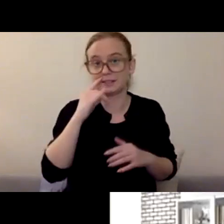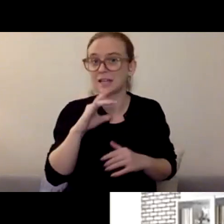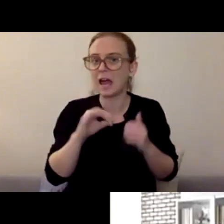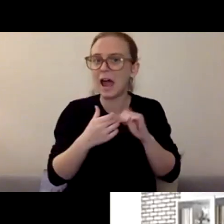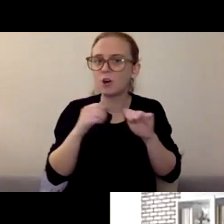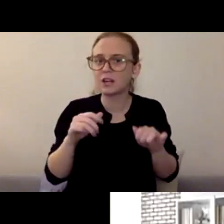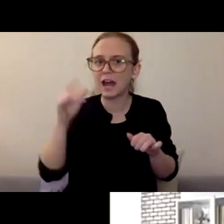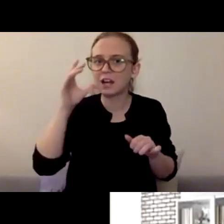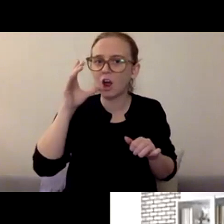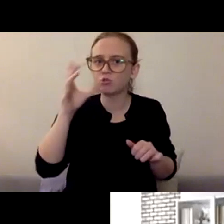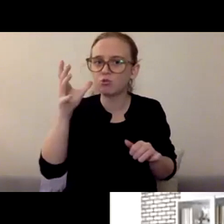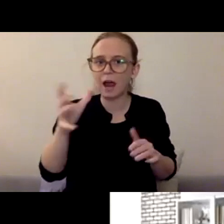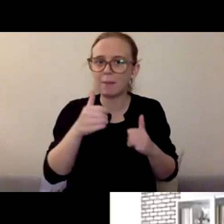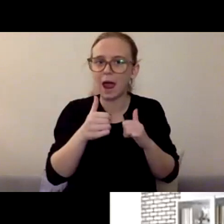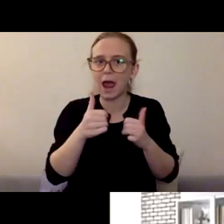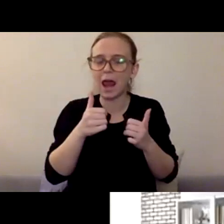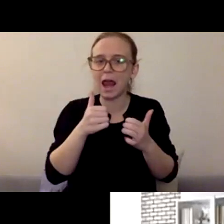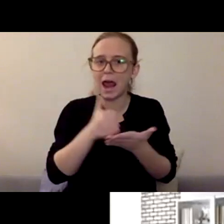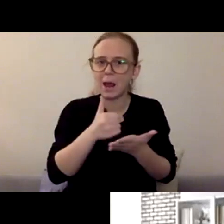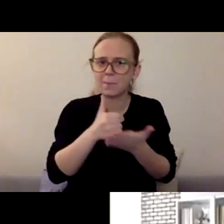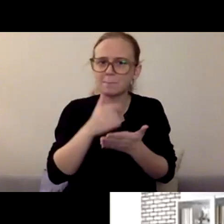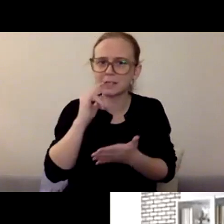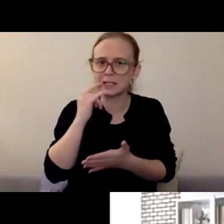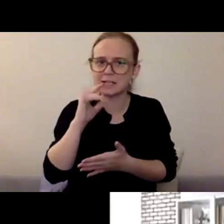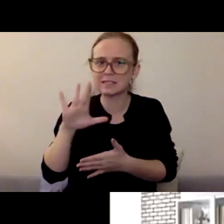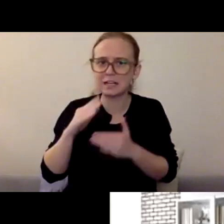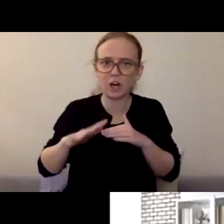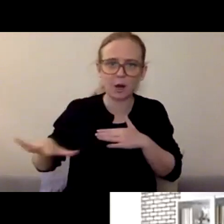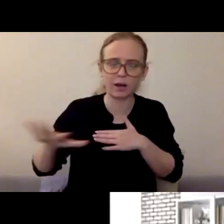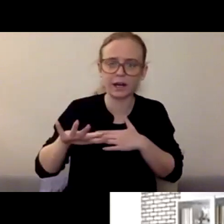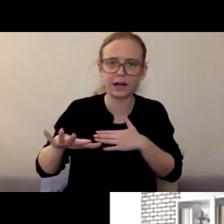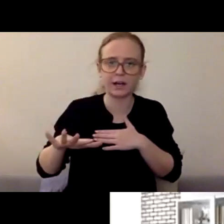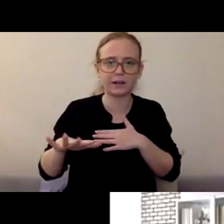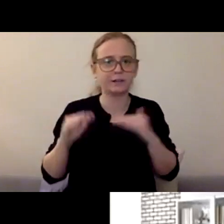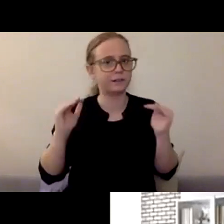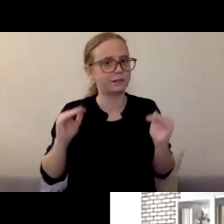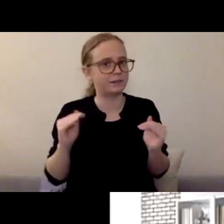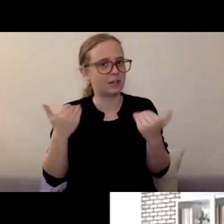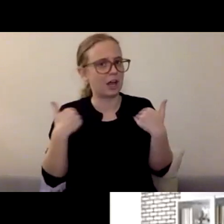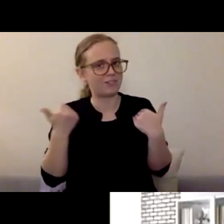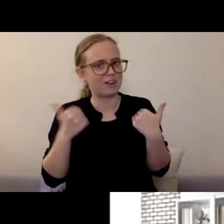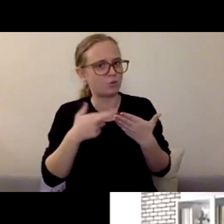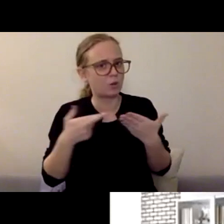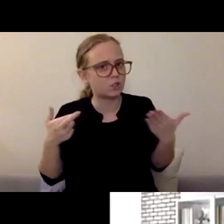"Do you have any specific resources for parents of teens, recognizing and dealing with their stressors, seeing the difference